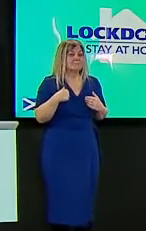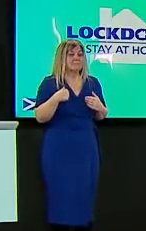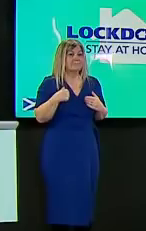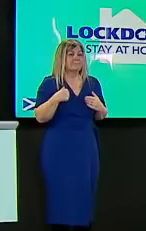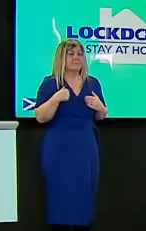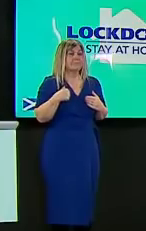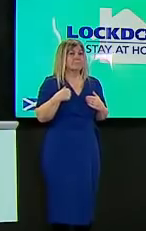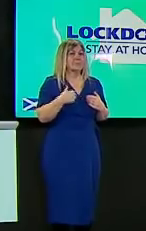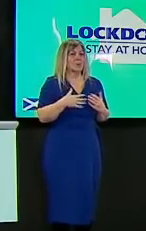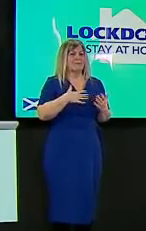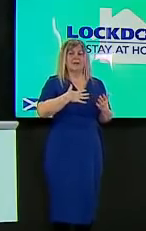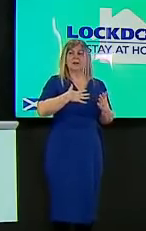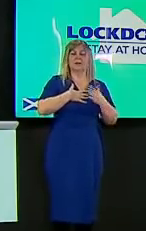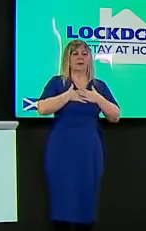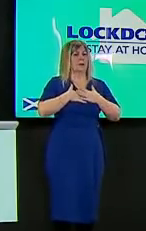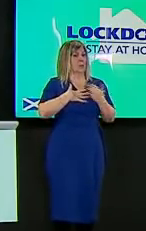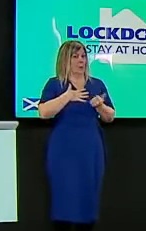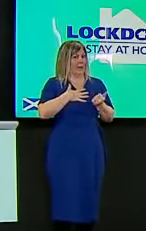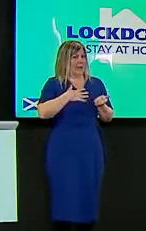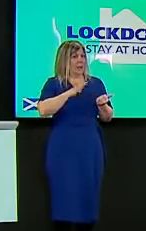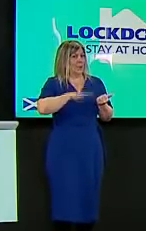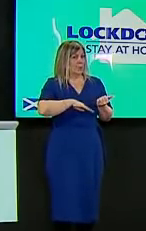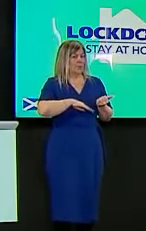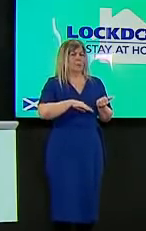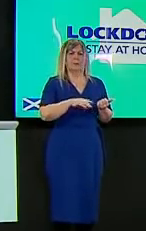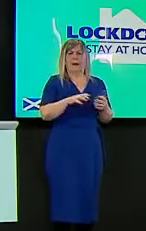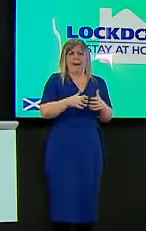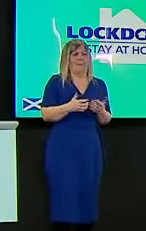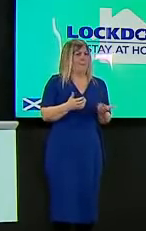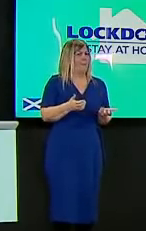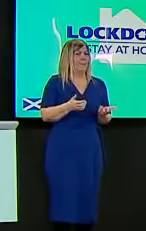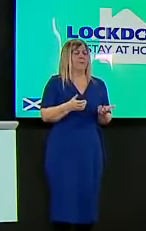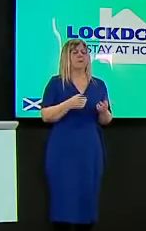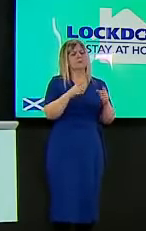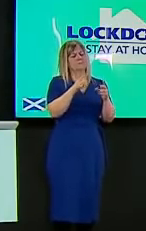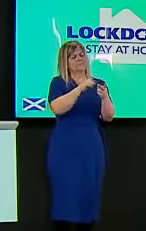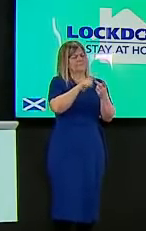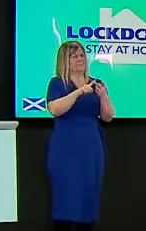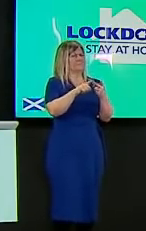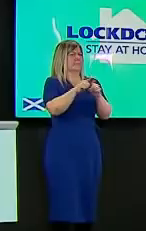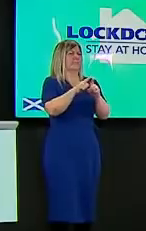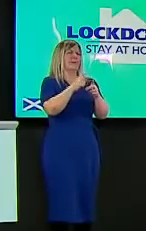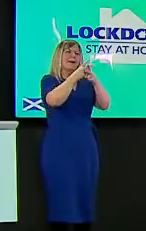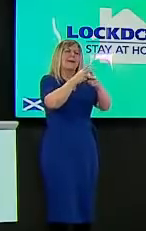and secondly just looking at care homes if i may and today care people in care homes are